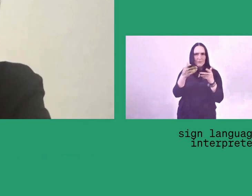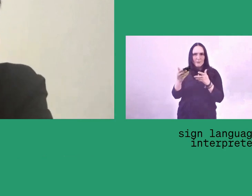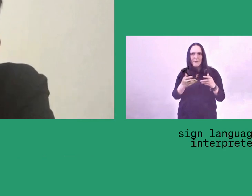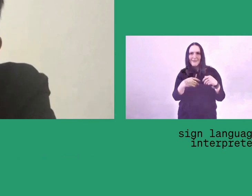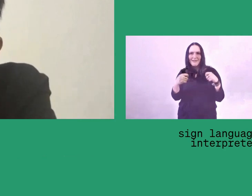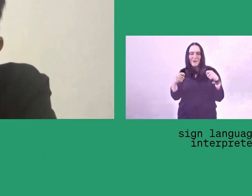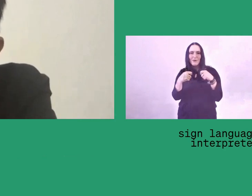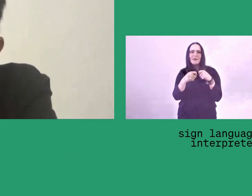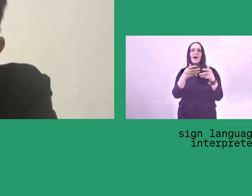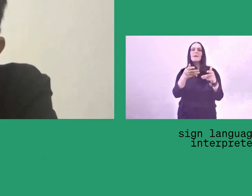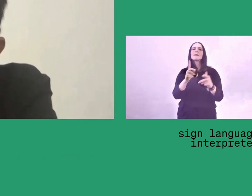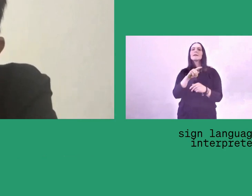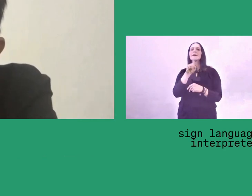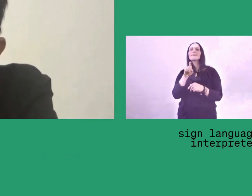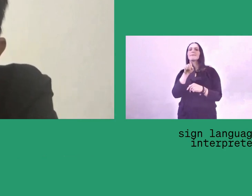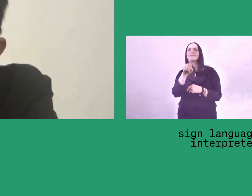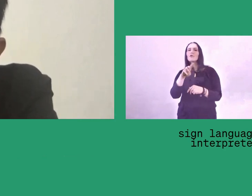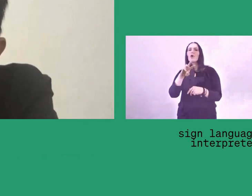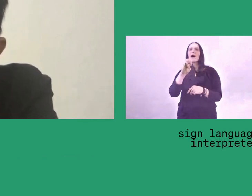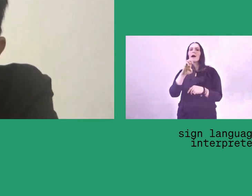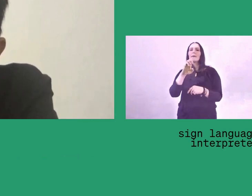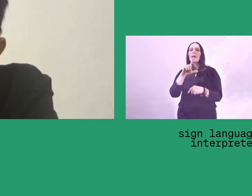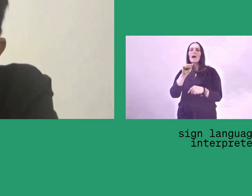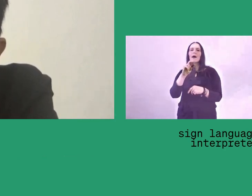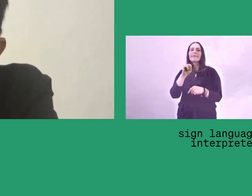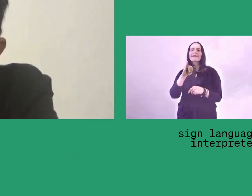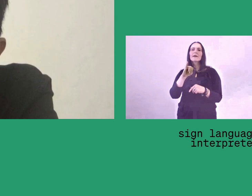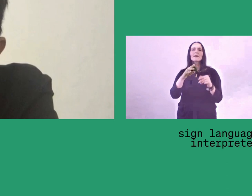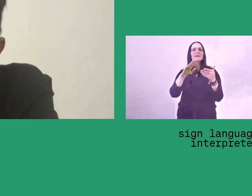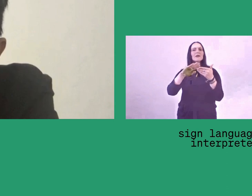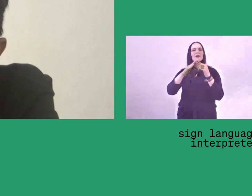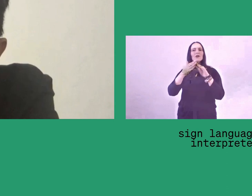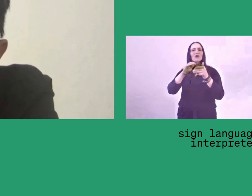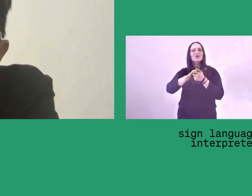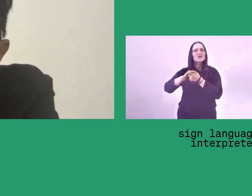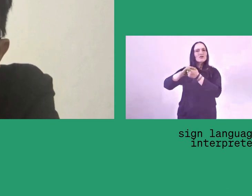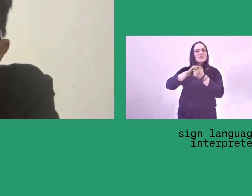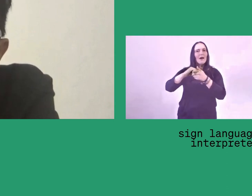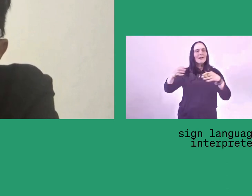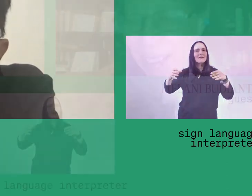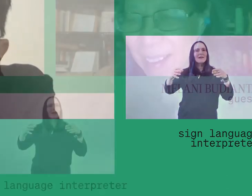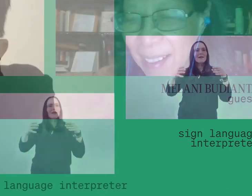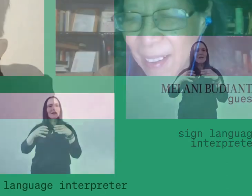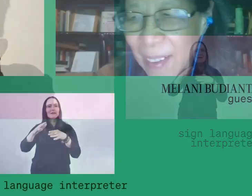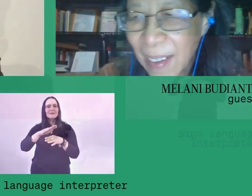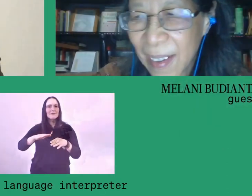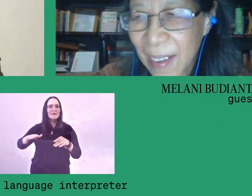"So, how do you overcome prejudice in the lumbung? In most societies there are exclusions because of racism, homophobia,